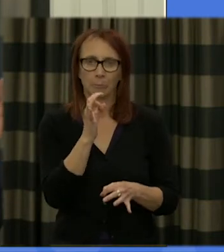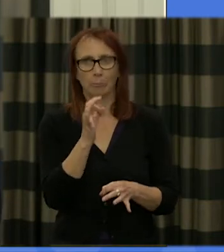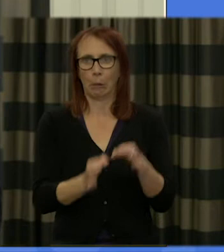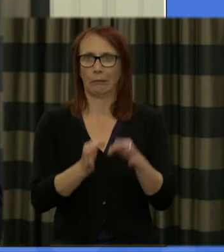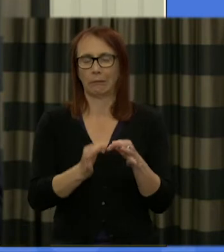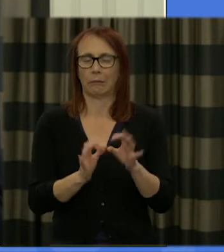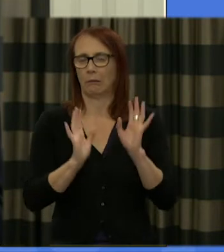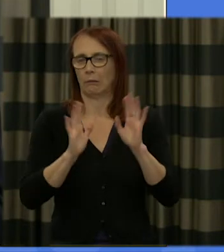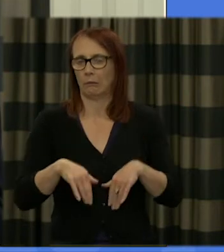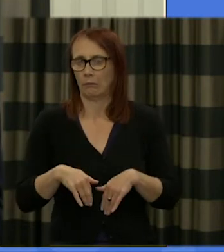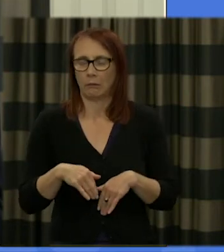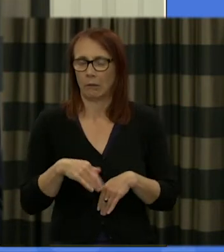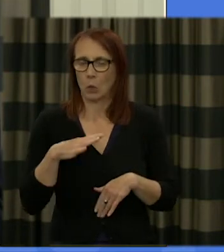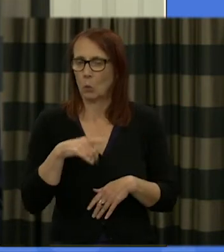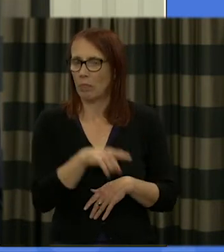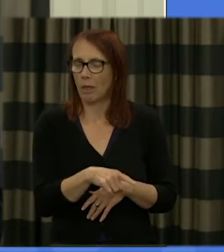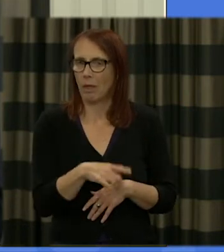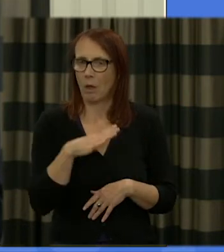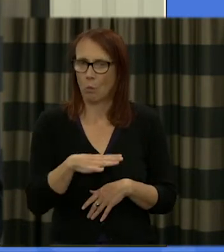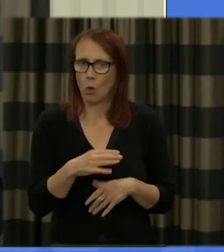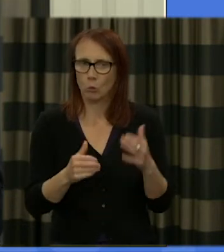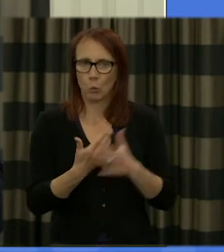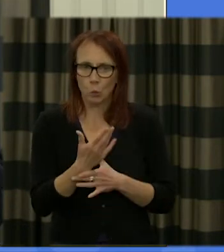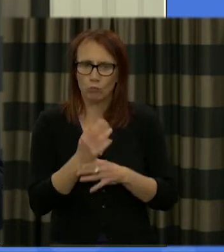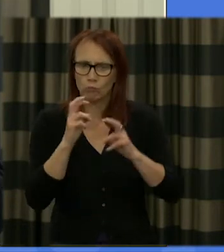thing for the work of this assembly is about so I'm very keen that somehow